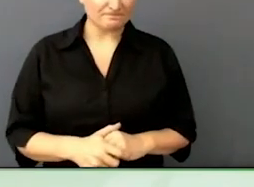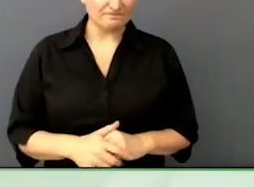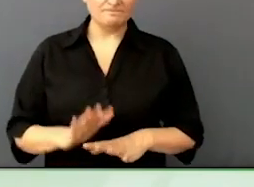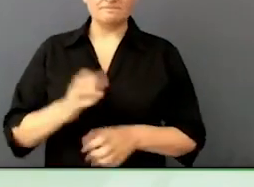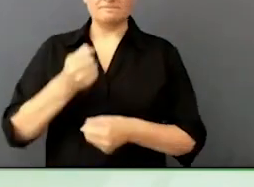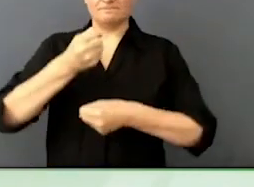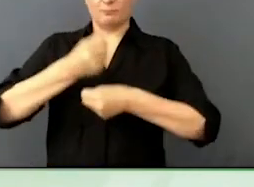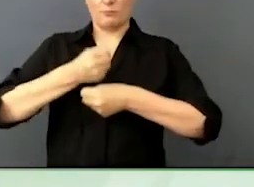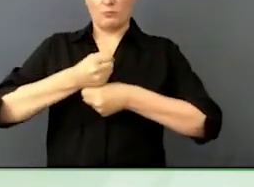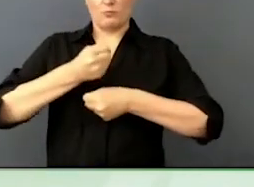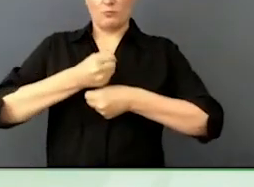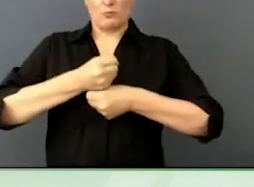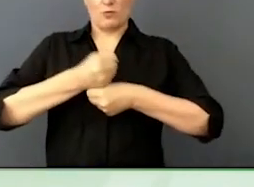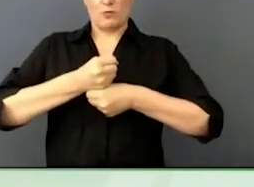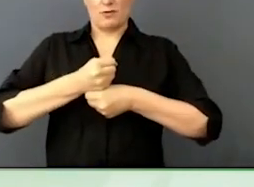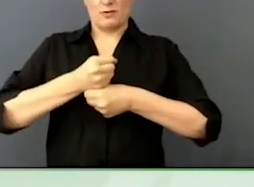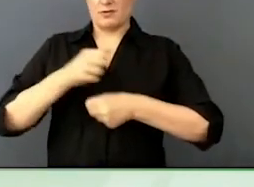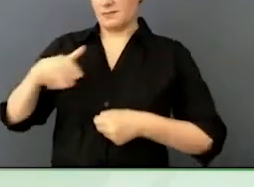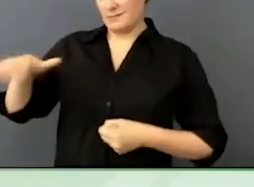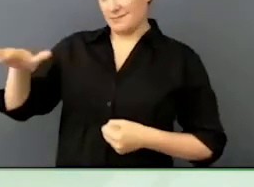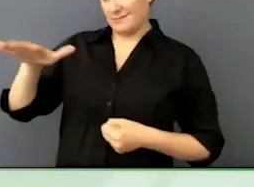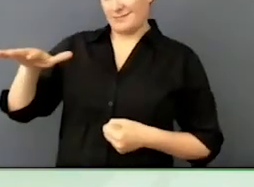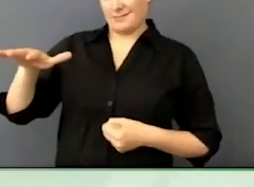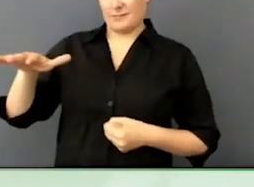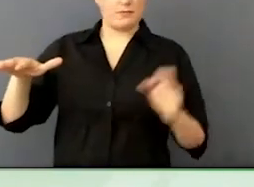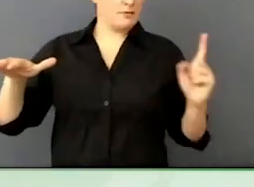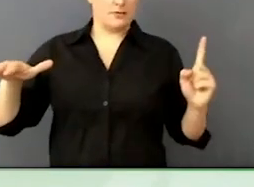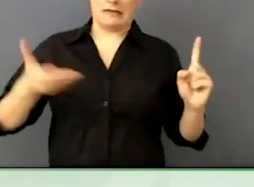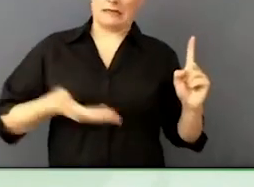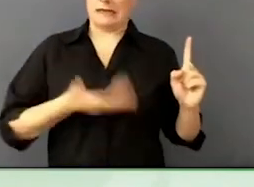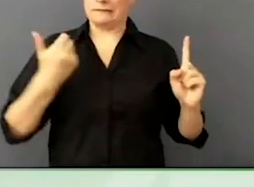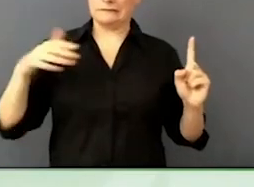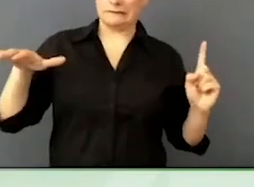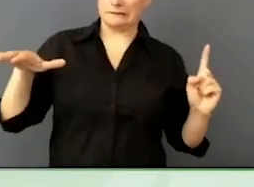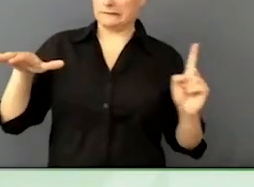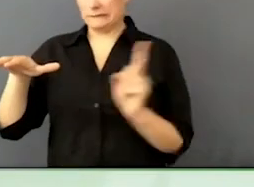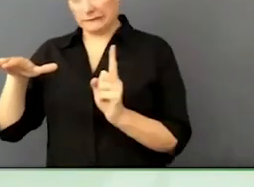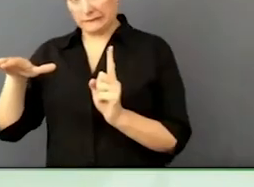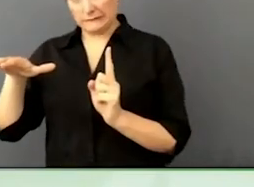Once the company is getting inclusion covered inside the